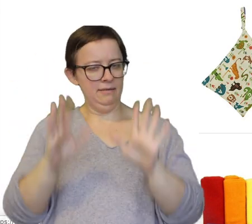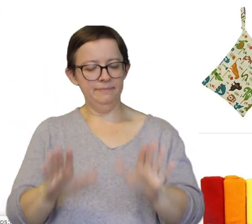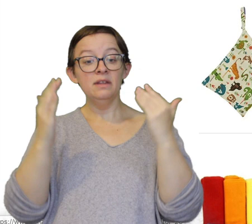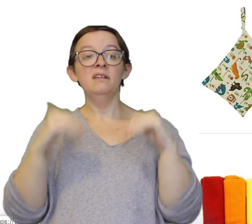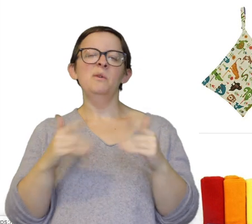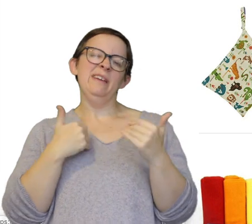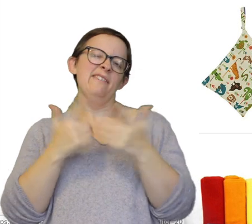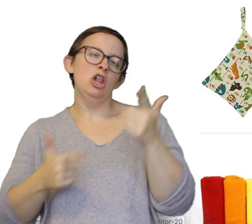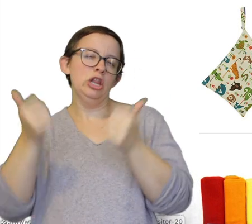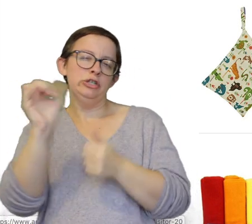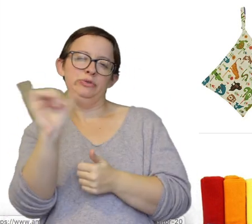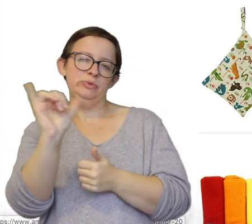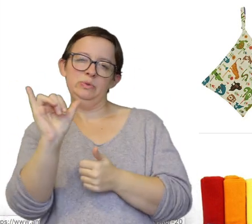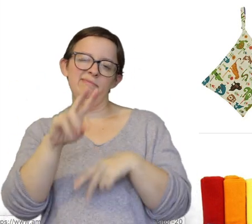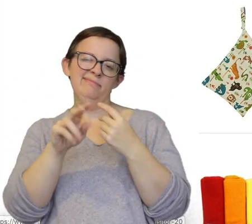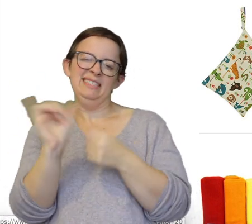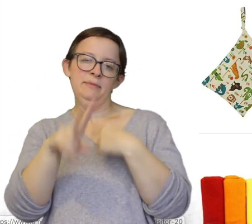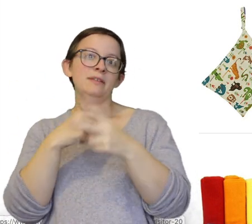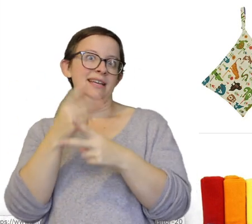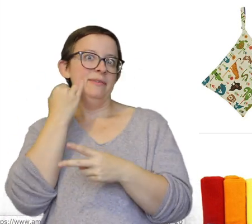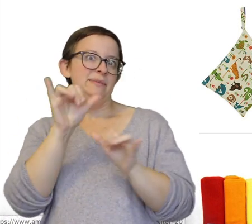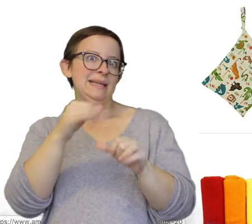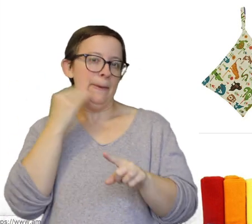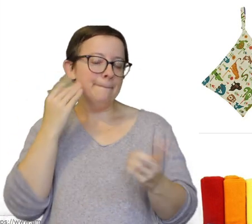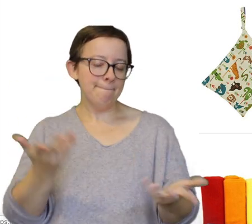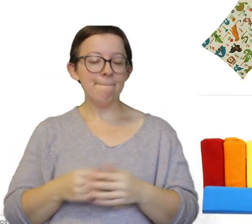Then we have larger ones of a similar type when we stay at home.